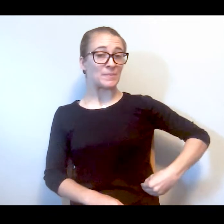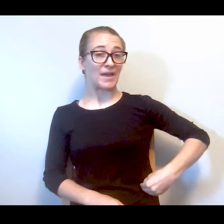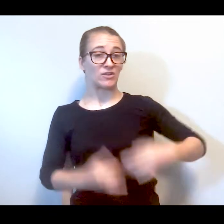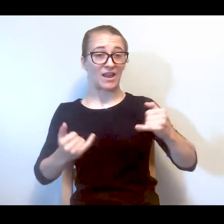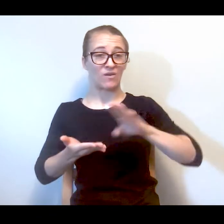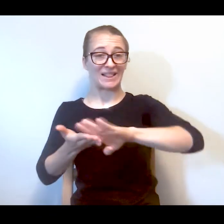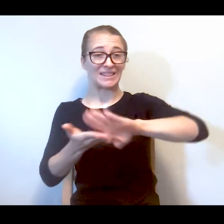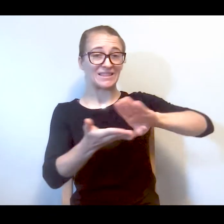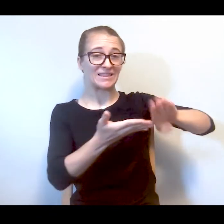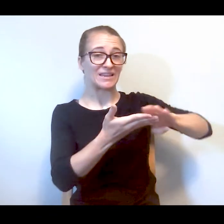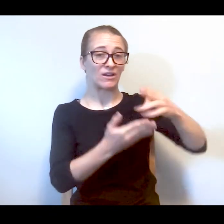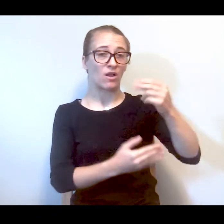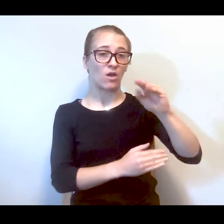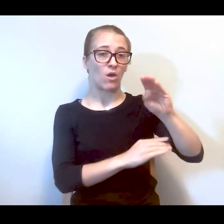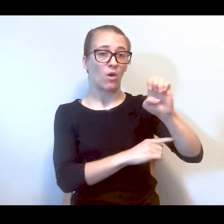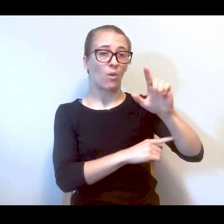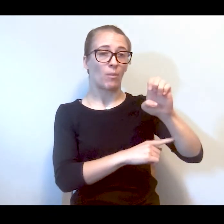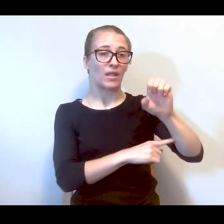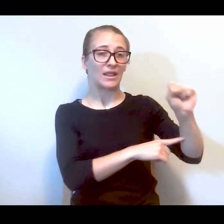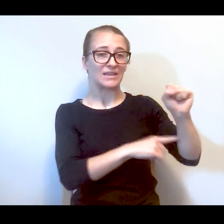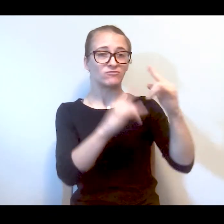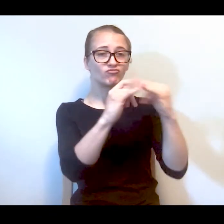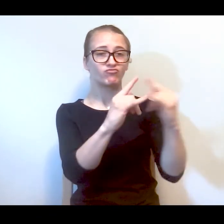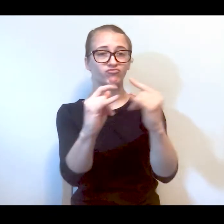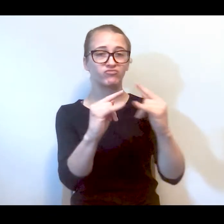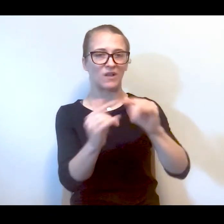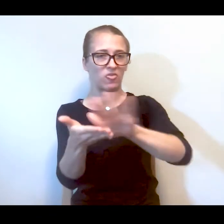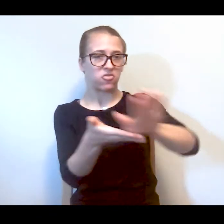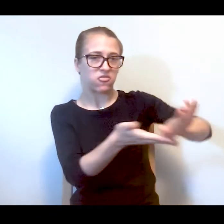homeless encampments and increasing policing. But